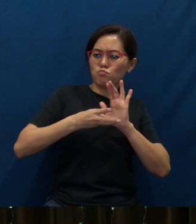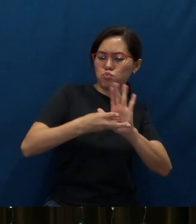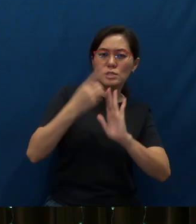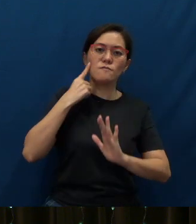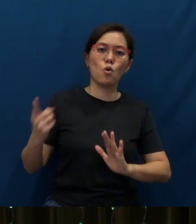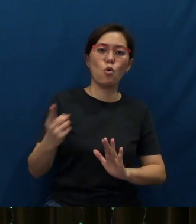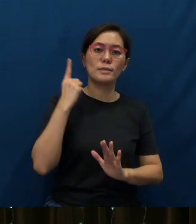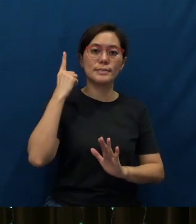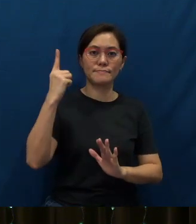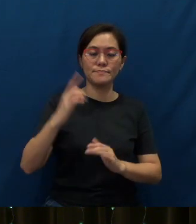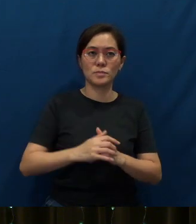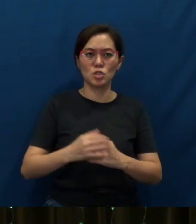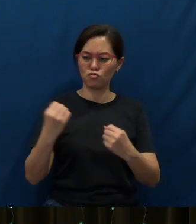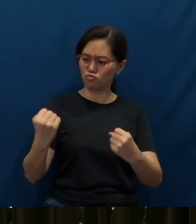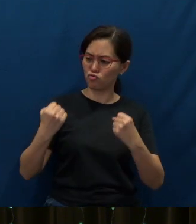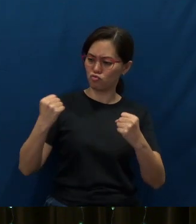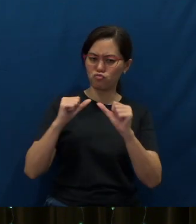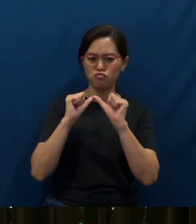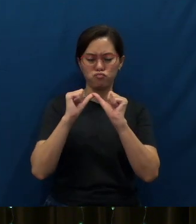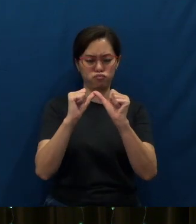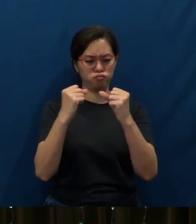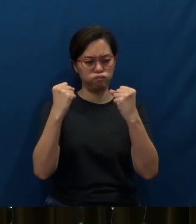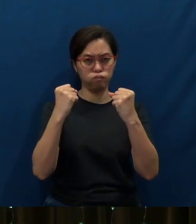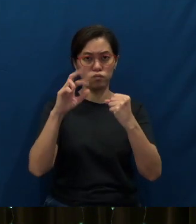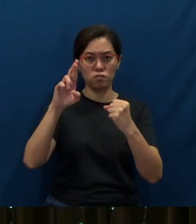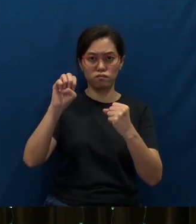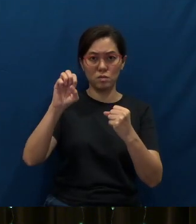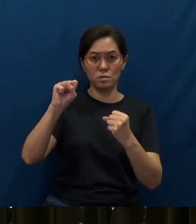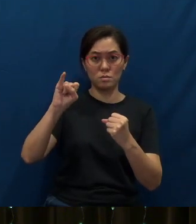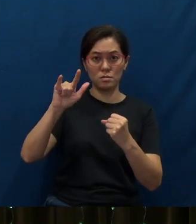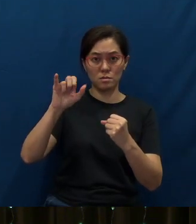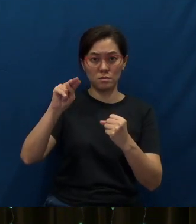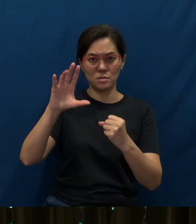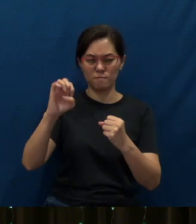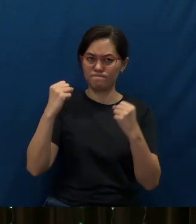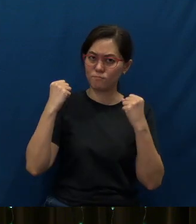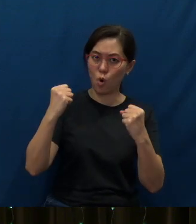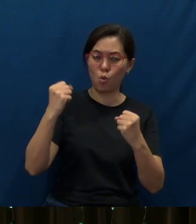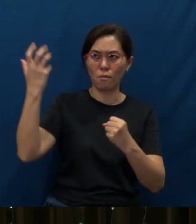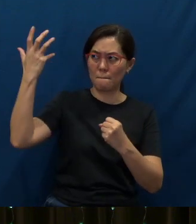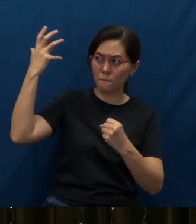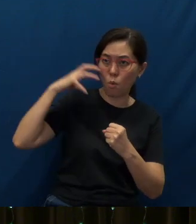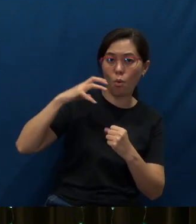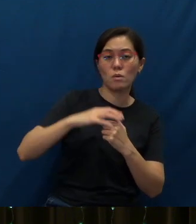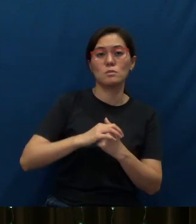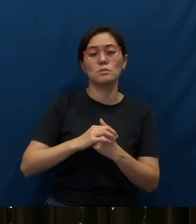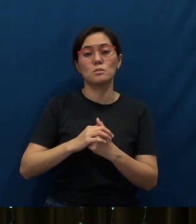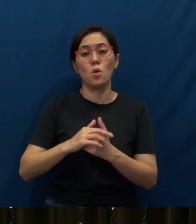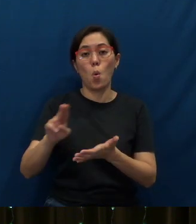Power for strength, for resilience. One of the greatest demonstrations of the Holy Spirit, the power of the Holy